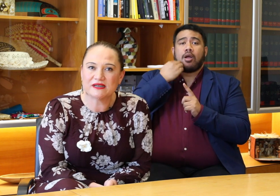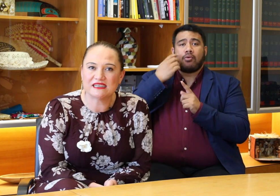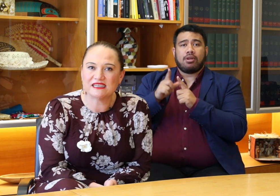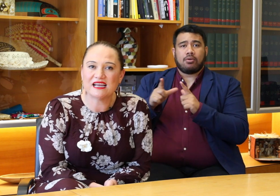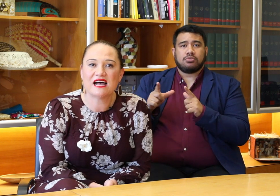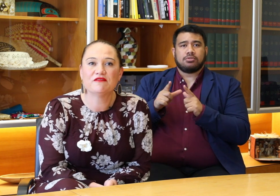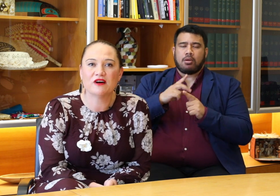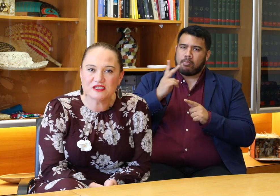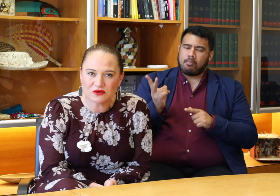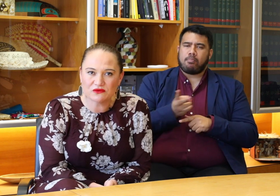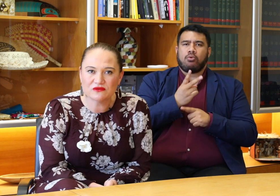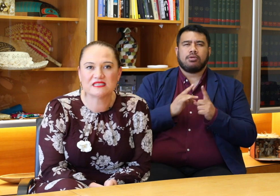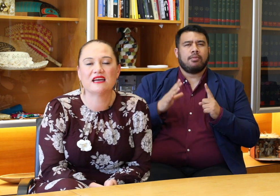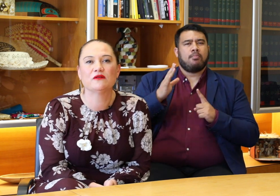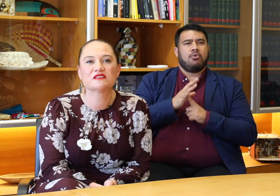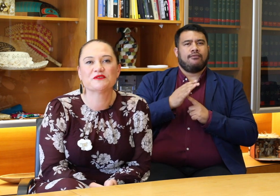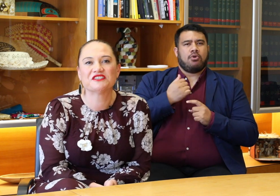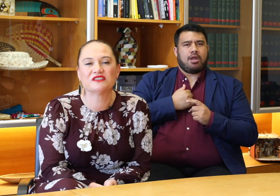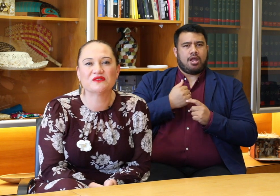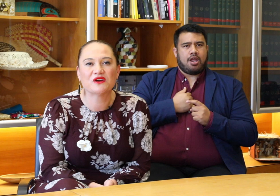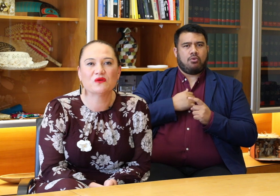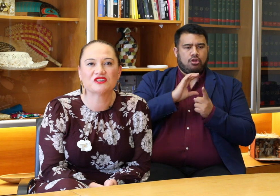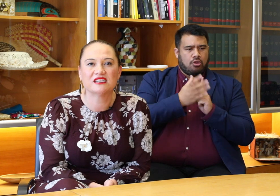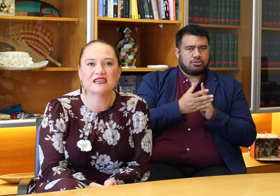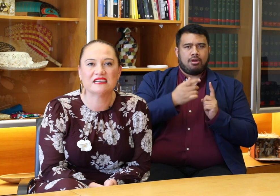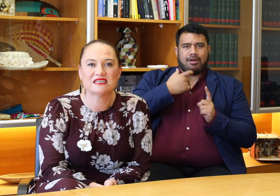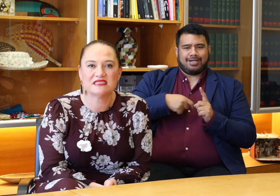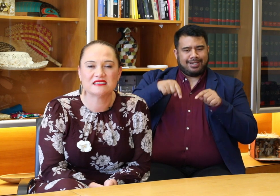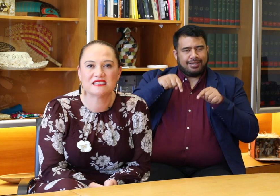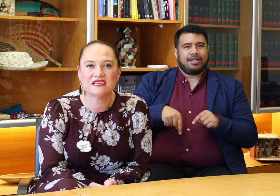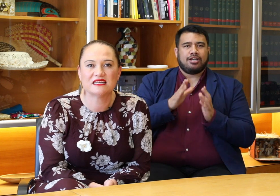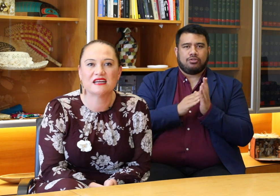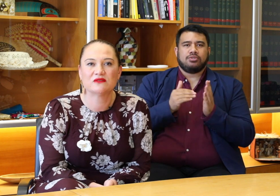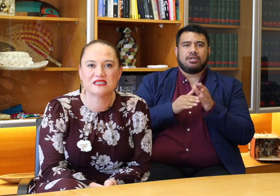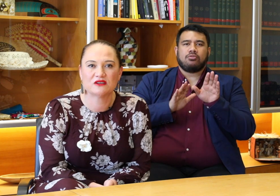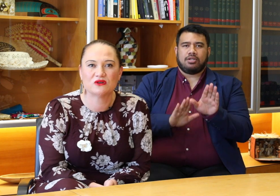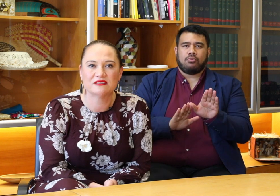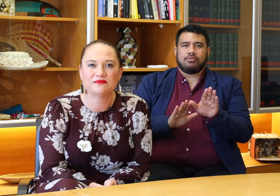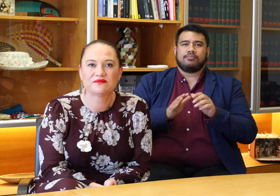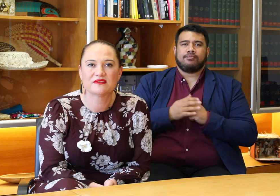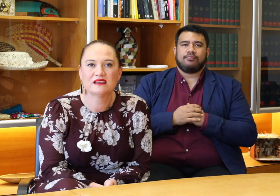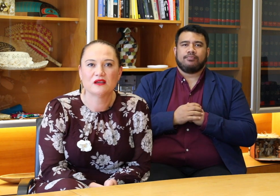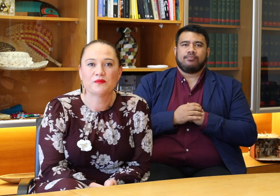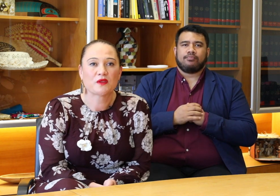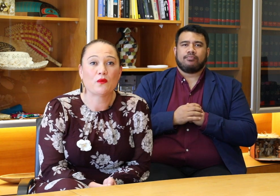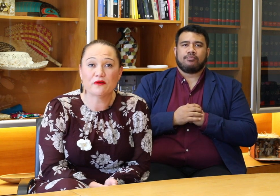Te Reo Maori are vital to our expression of culture and identity in Aotearoa.